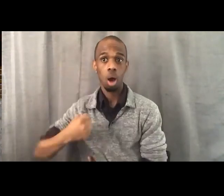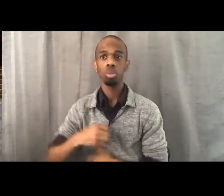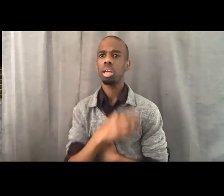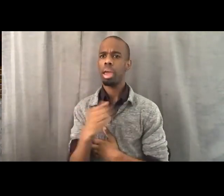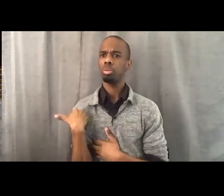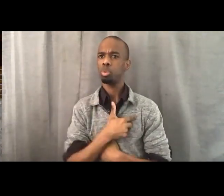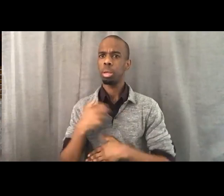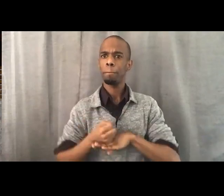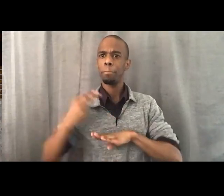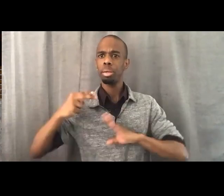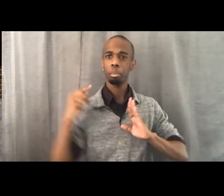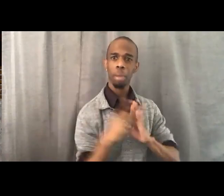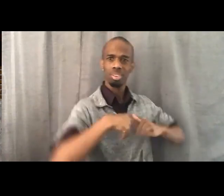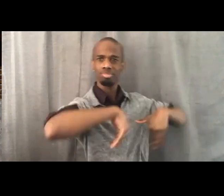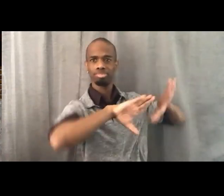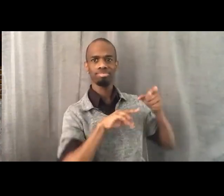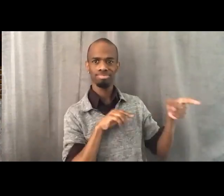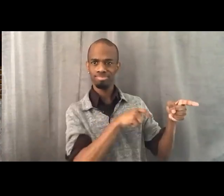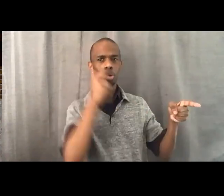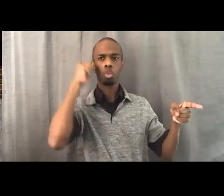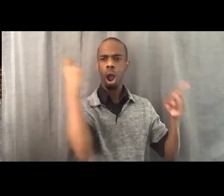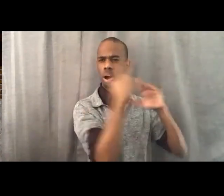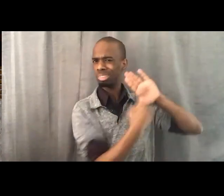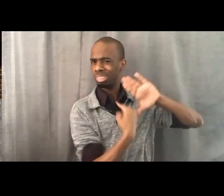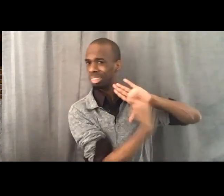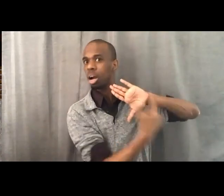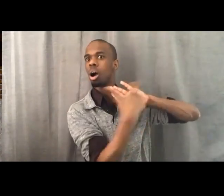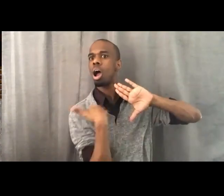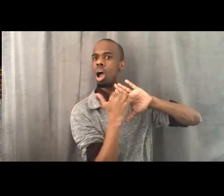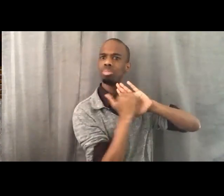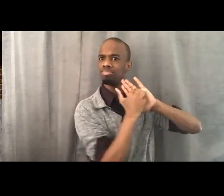It was also recognized in cities like Los Angeles,